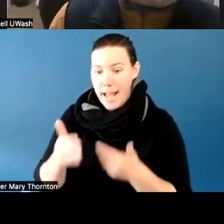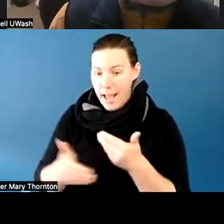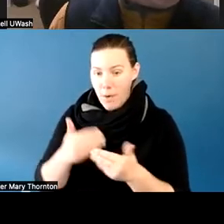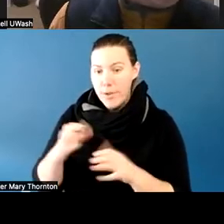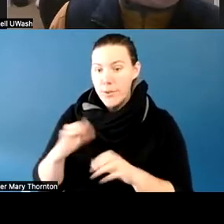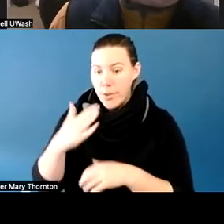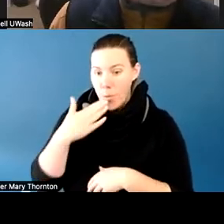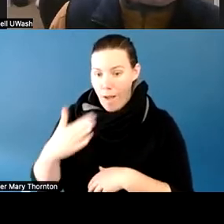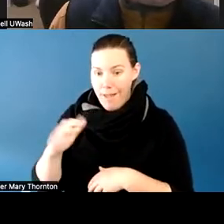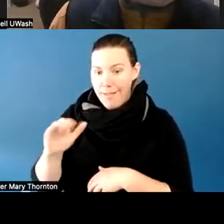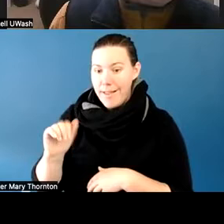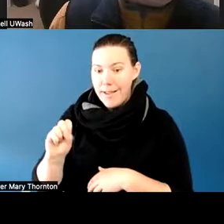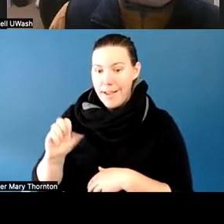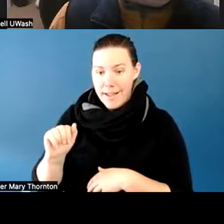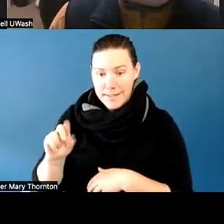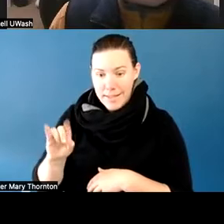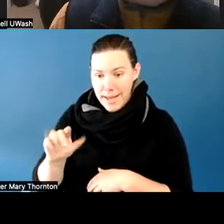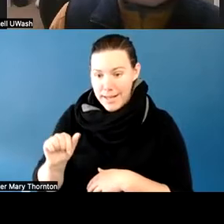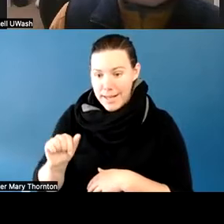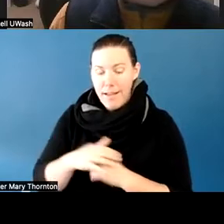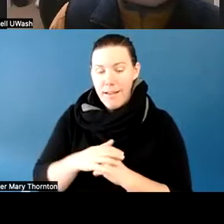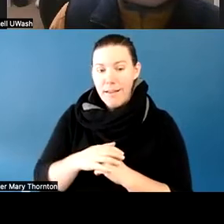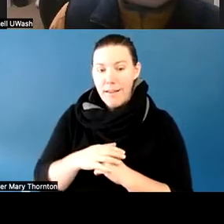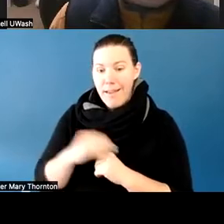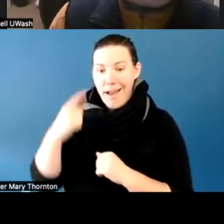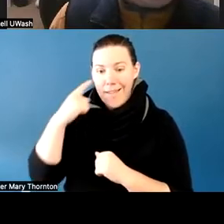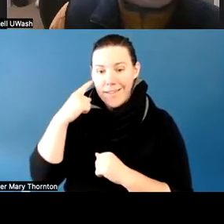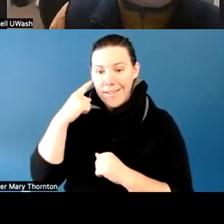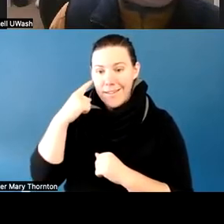And I think that with just the acknowledgement